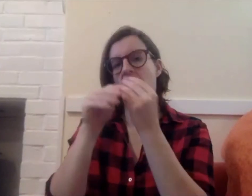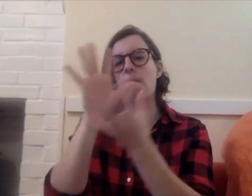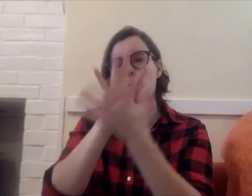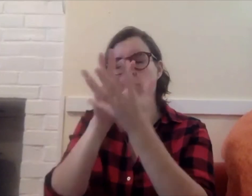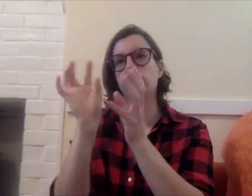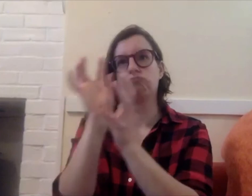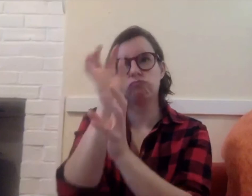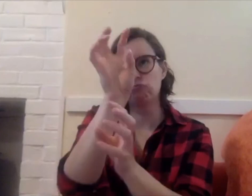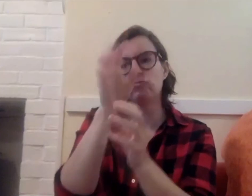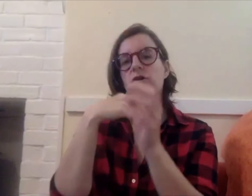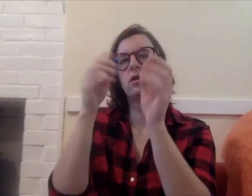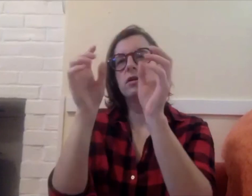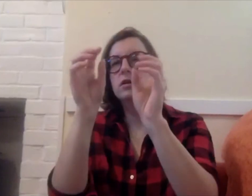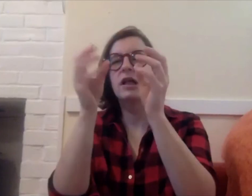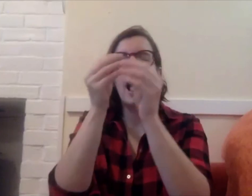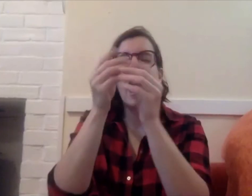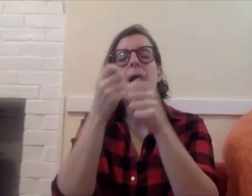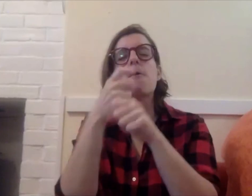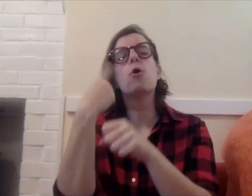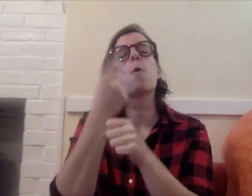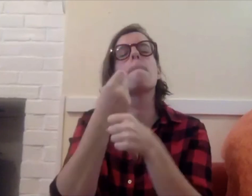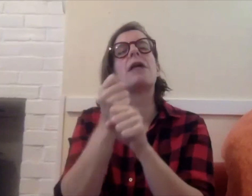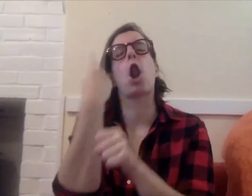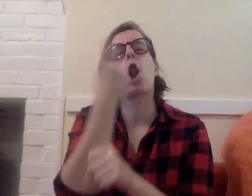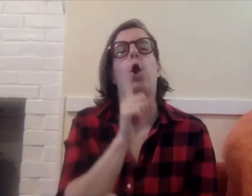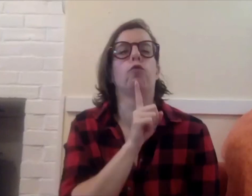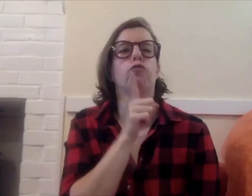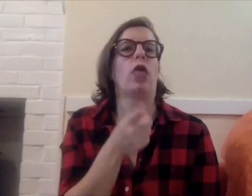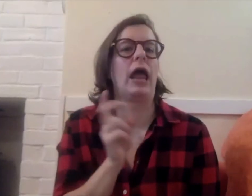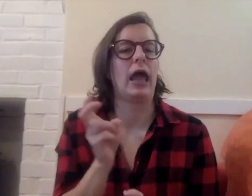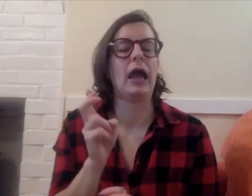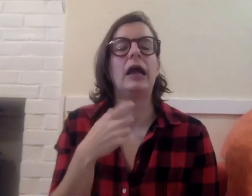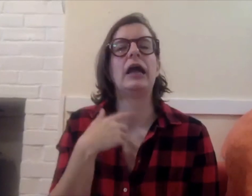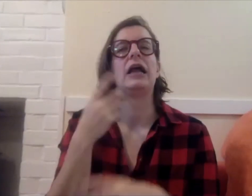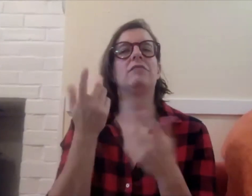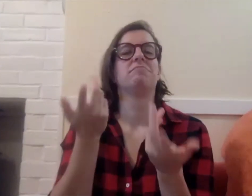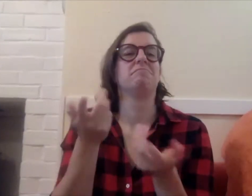I added the smoke and some other elements that made the piece look more